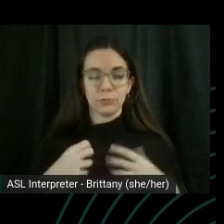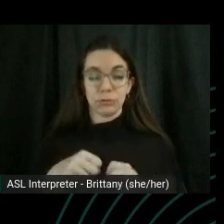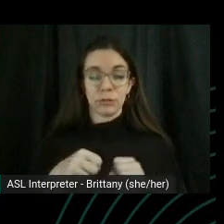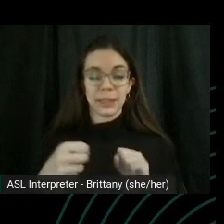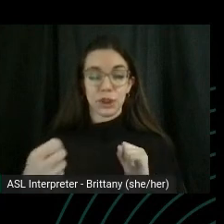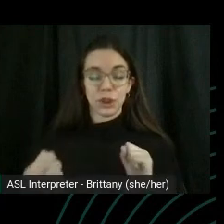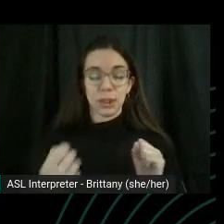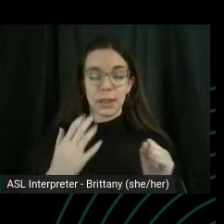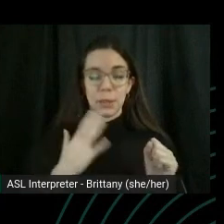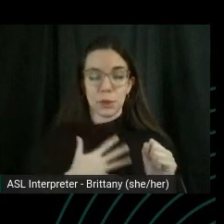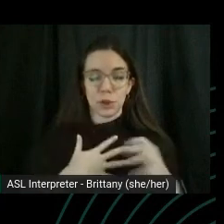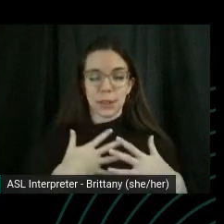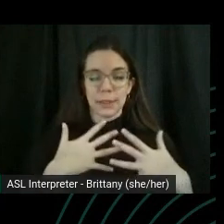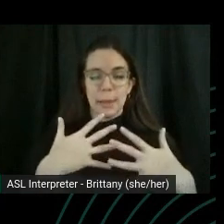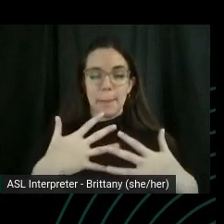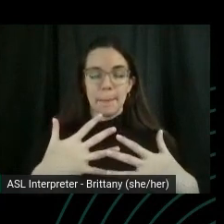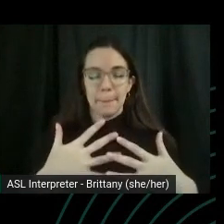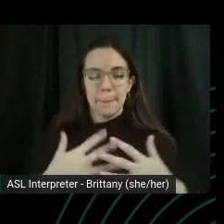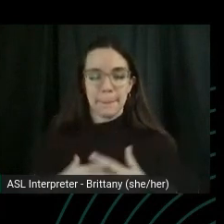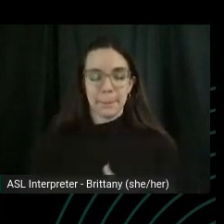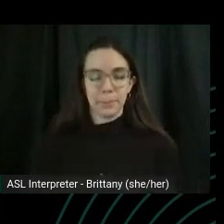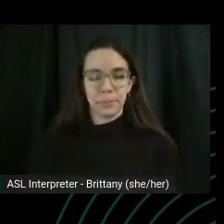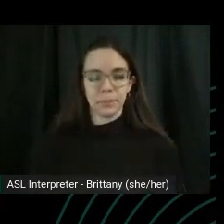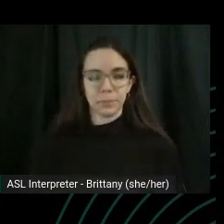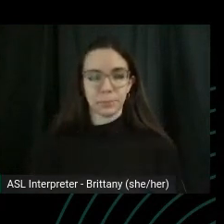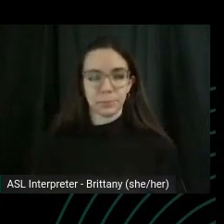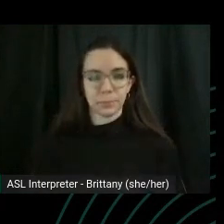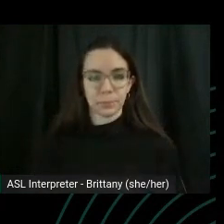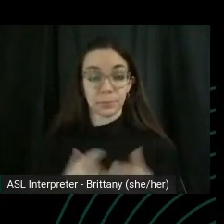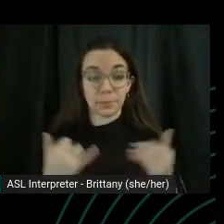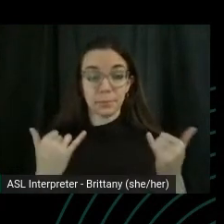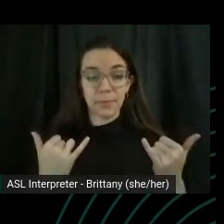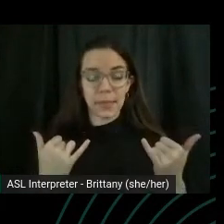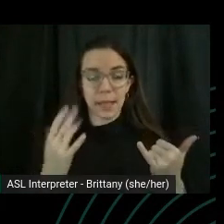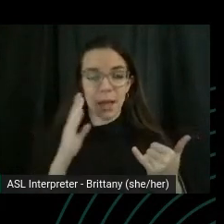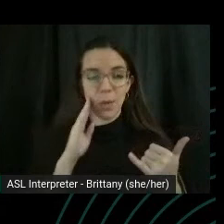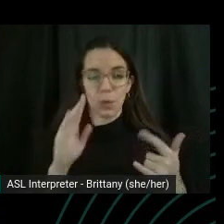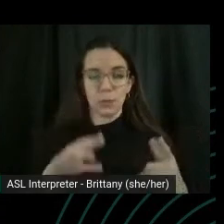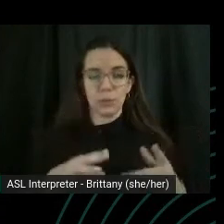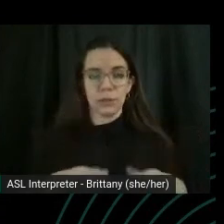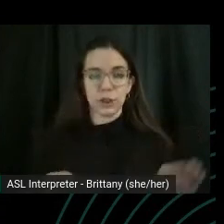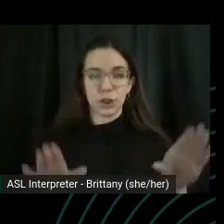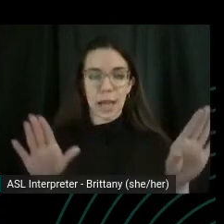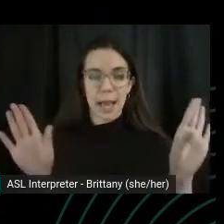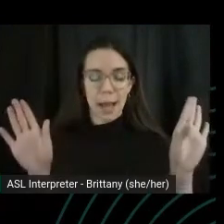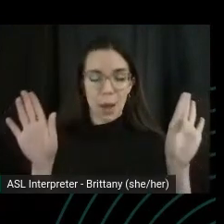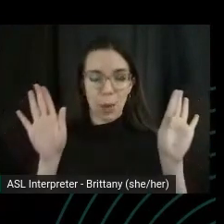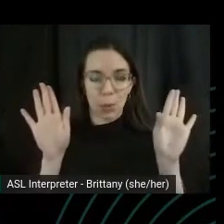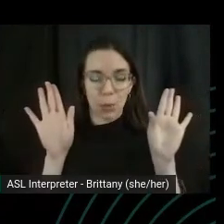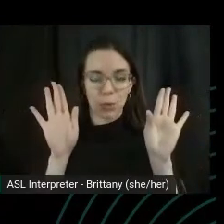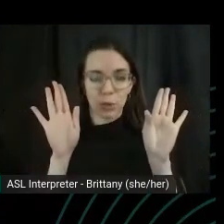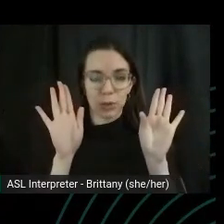pushing up last time this time. We're going to reach out Palms face.